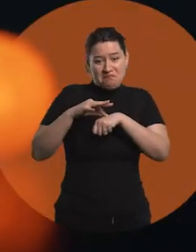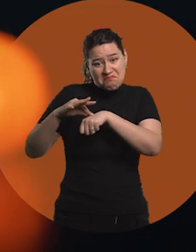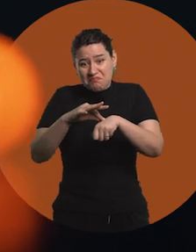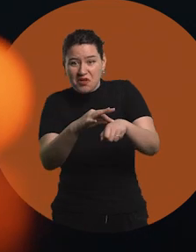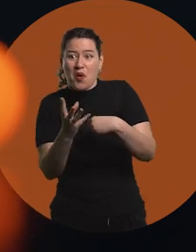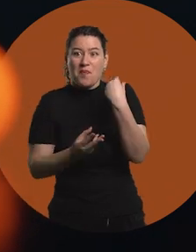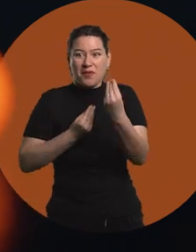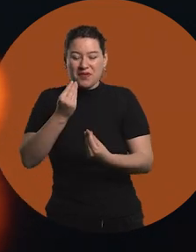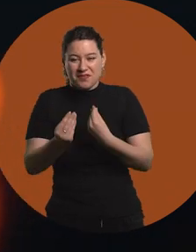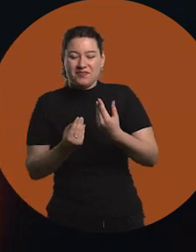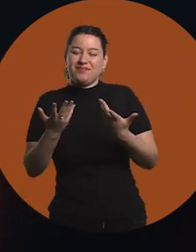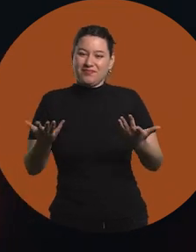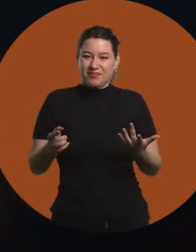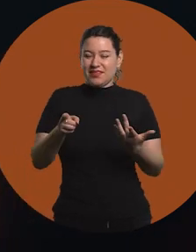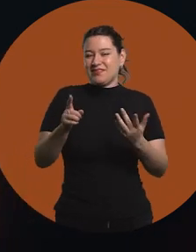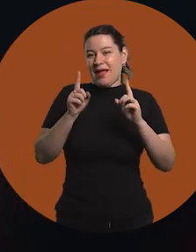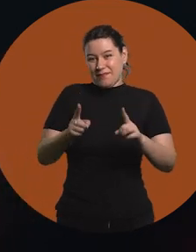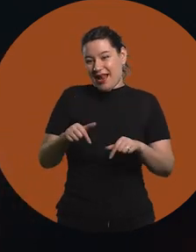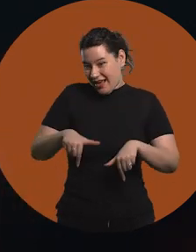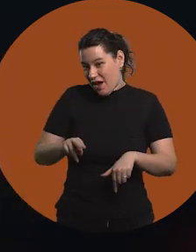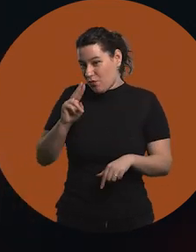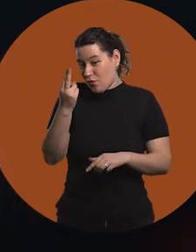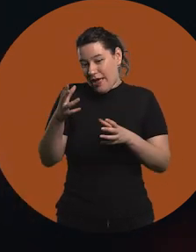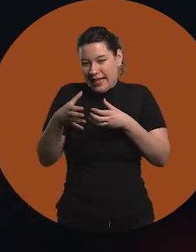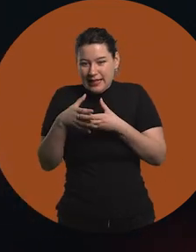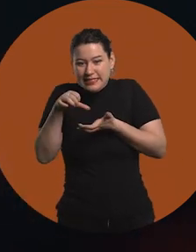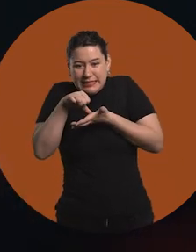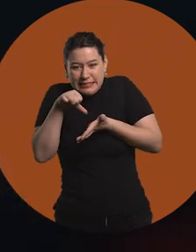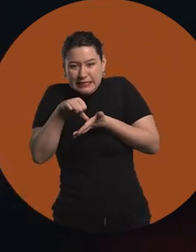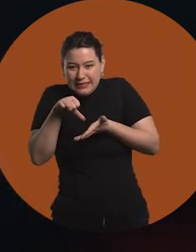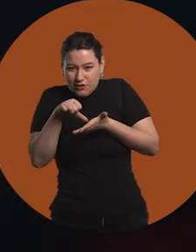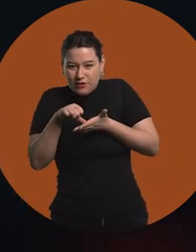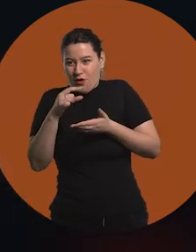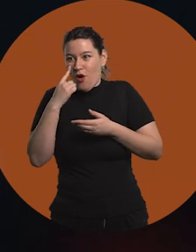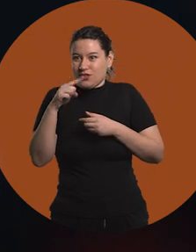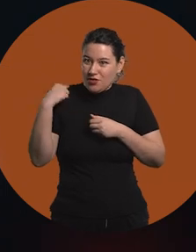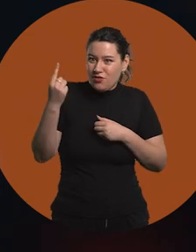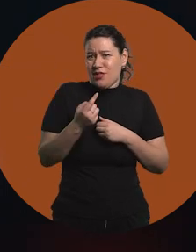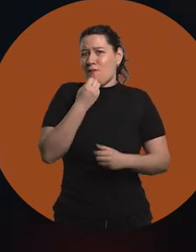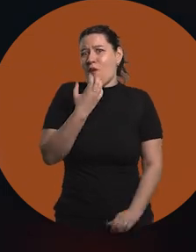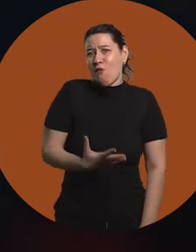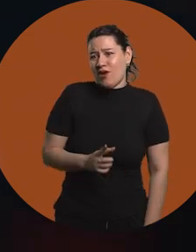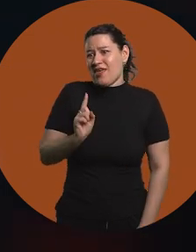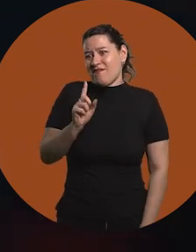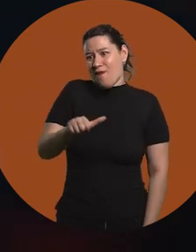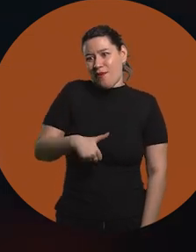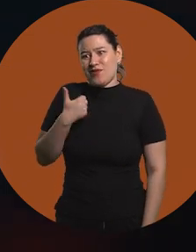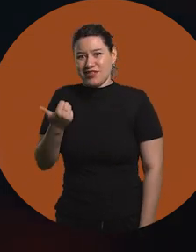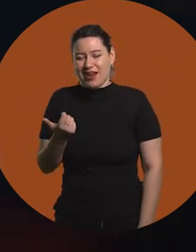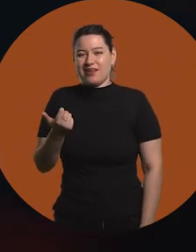and who can help you on your way. I think that happens here in Uruguay, because it is so small, and it's a very good thing